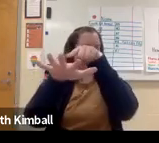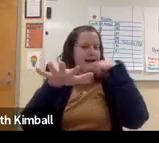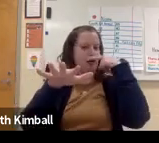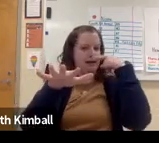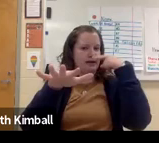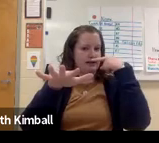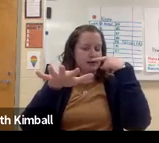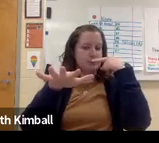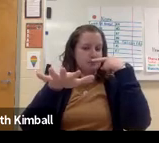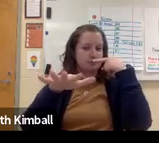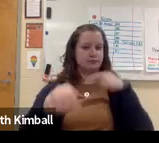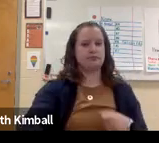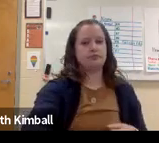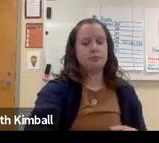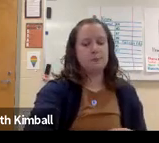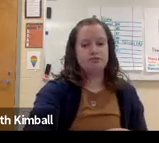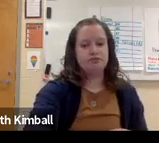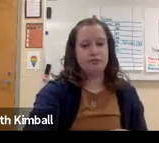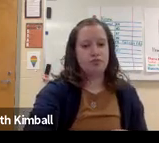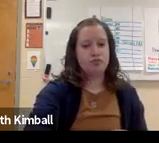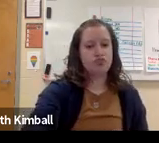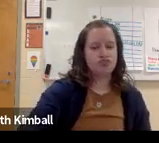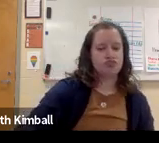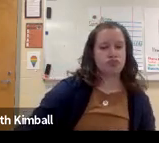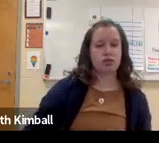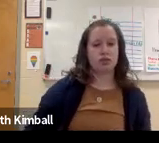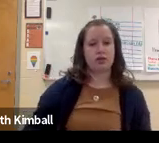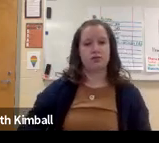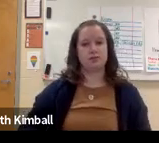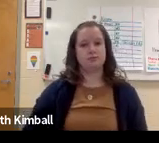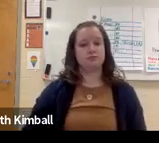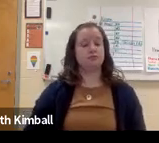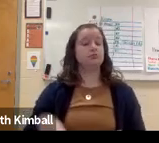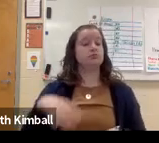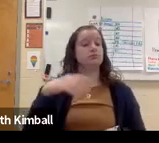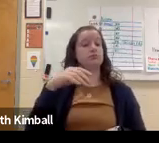into their public school program if a larger number of those students all being hearing.